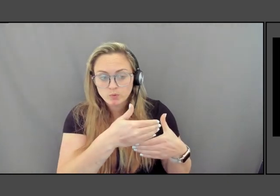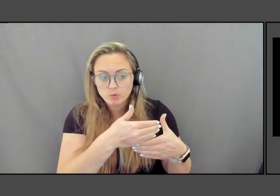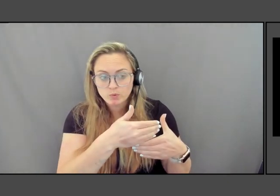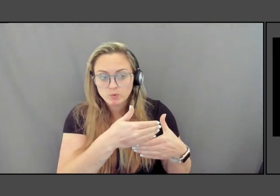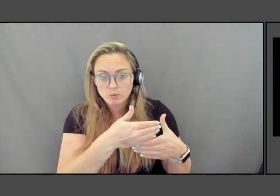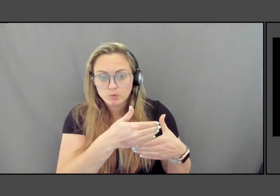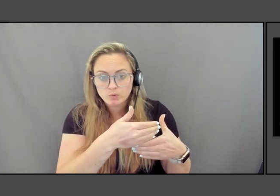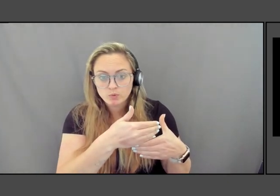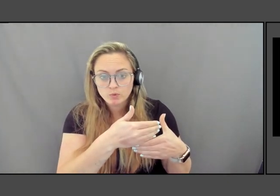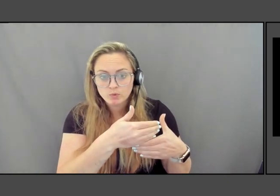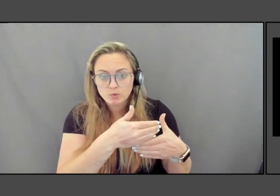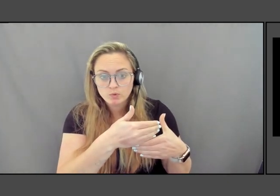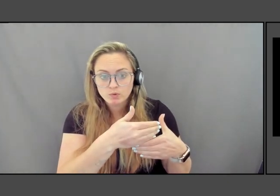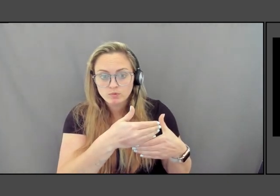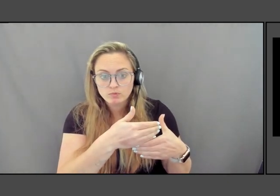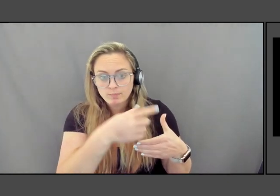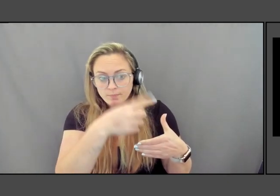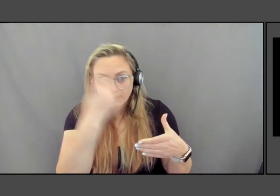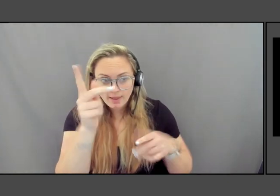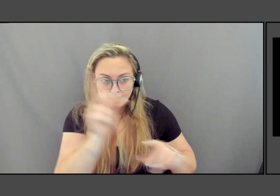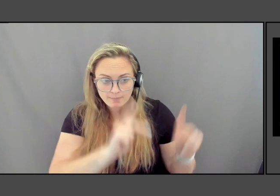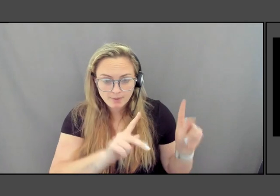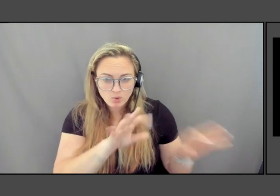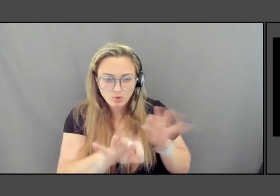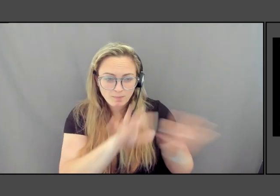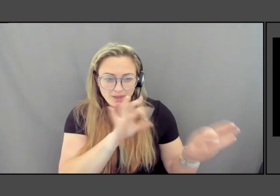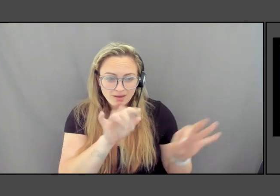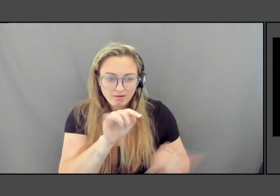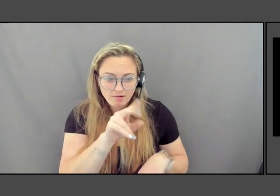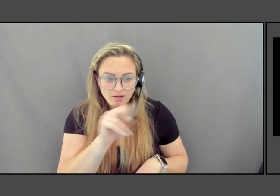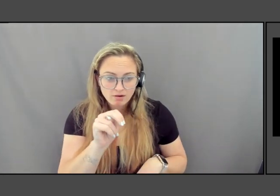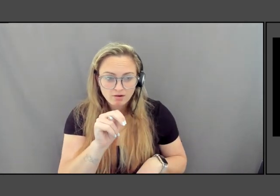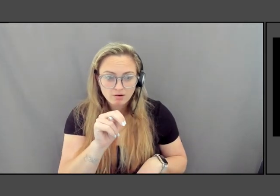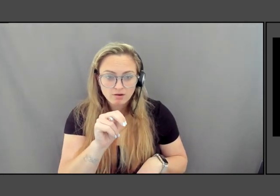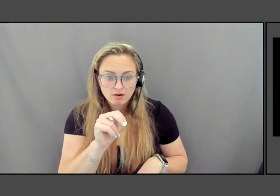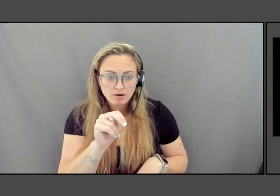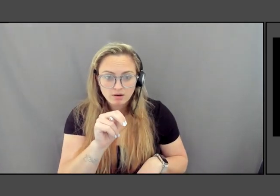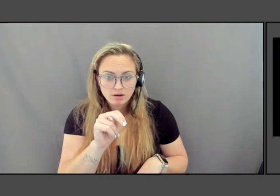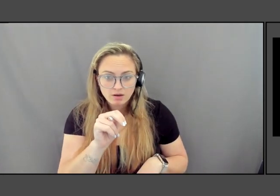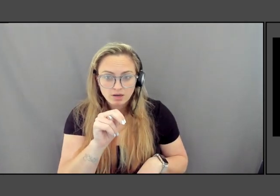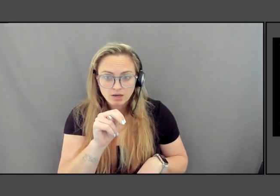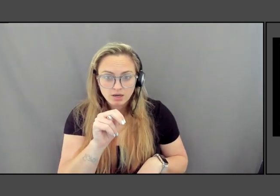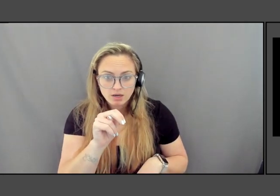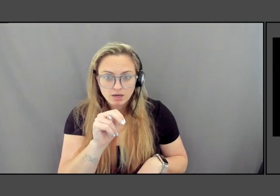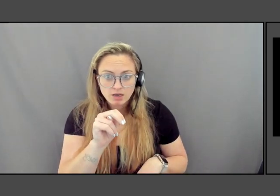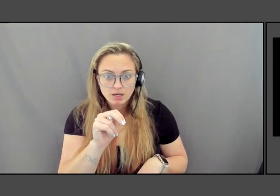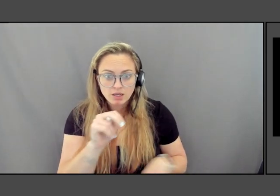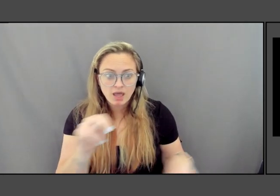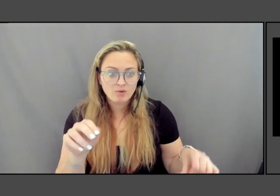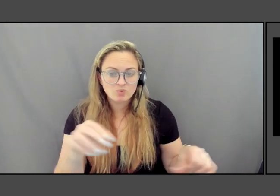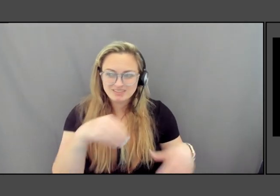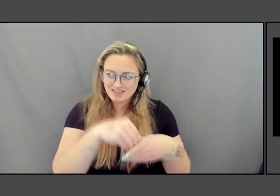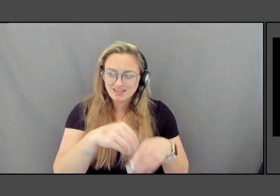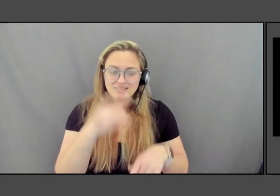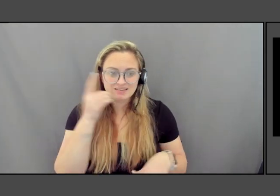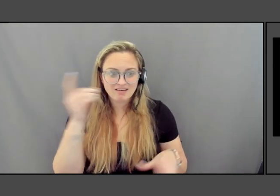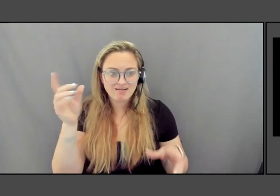black people picking cotton that ringed the dining hall. So that's what did you did you notice that?